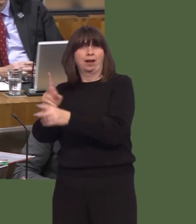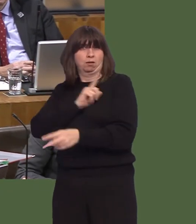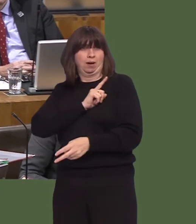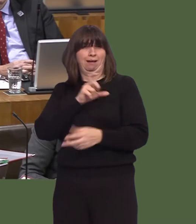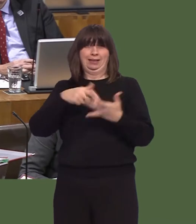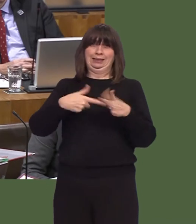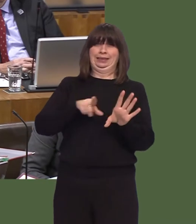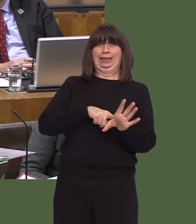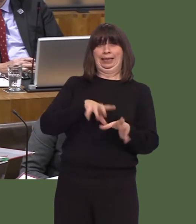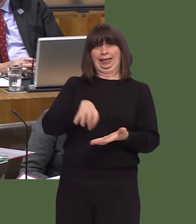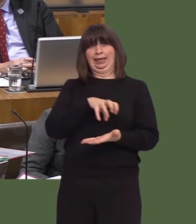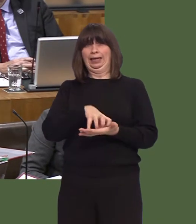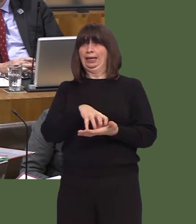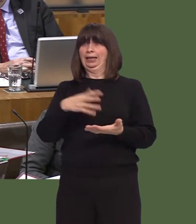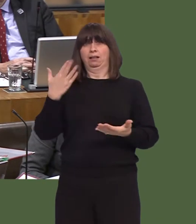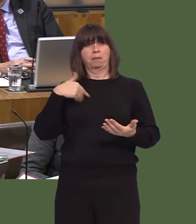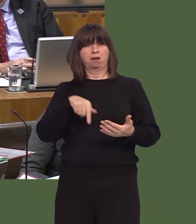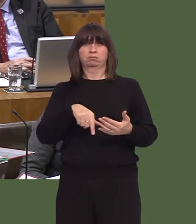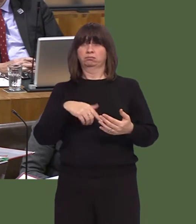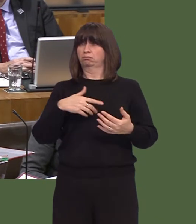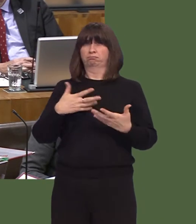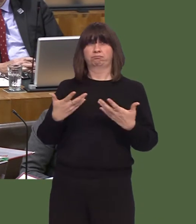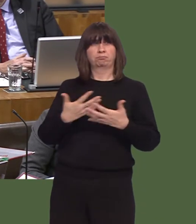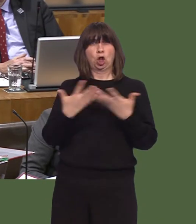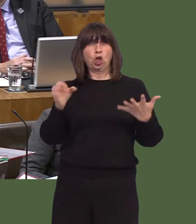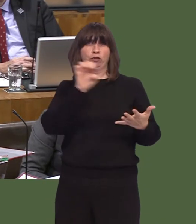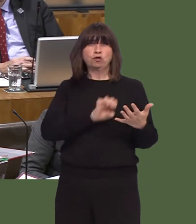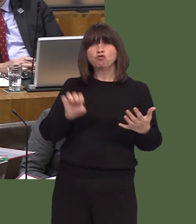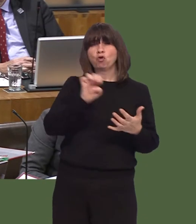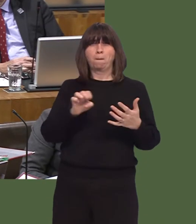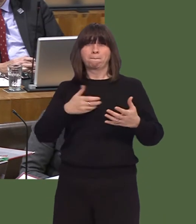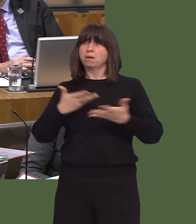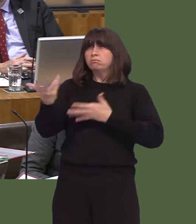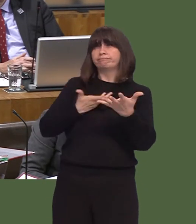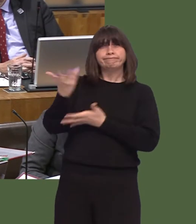The City has been a place where a great deal of European operations have taken place.